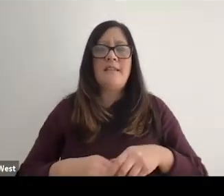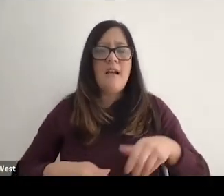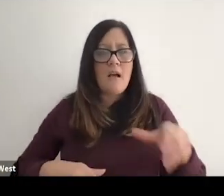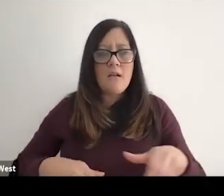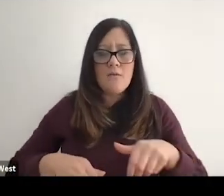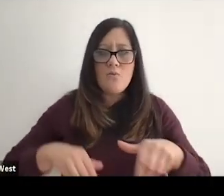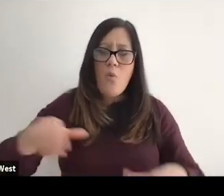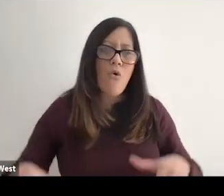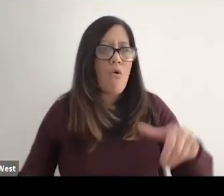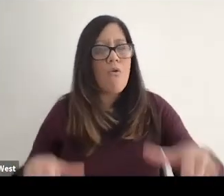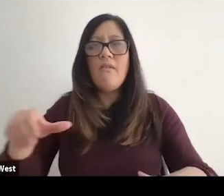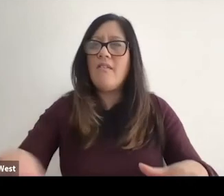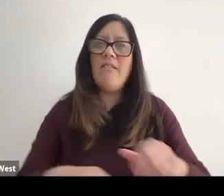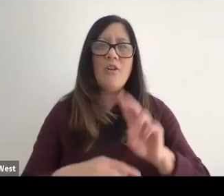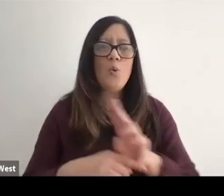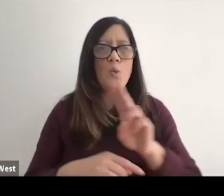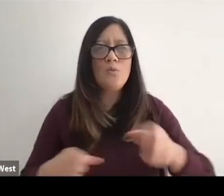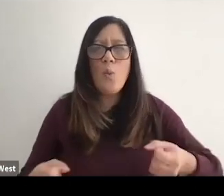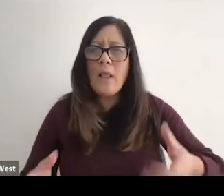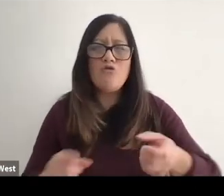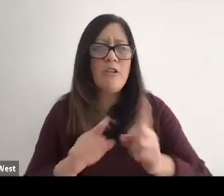learn how to manipulate a wheelchair. All these things were very new to